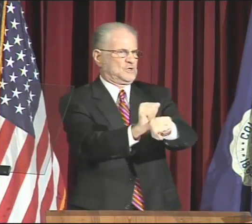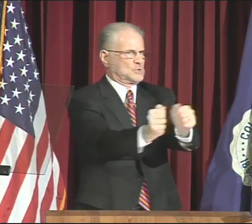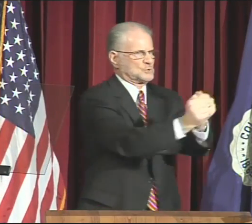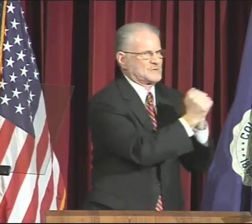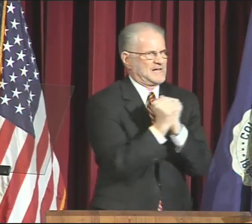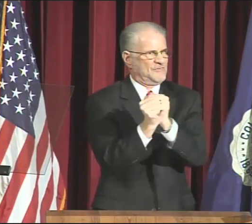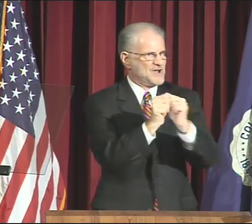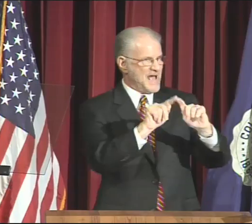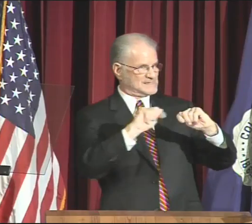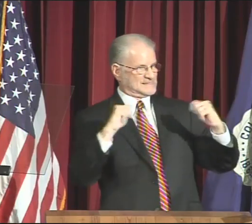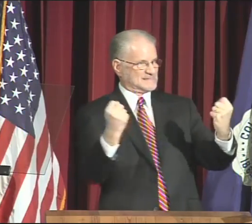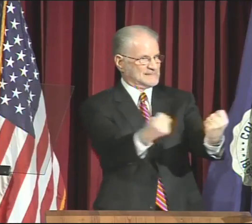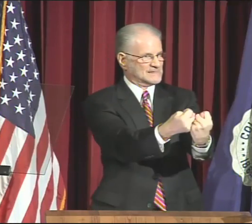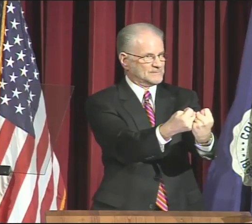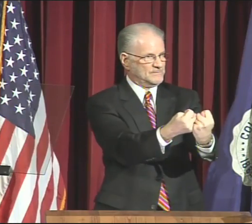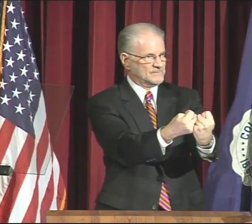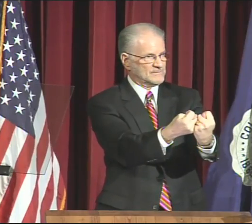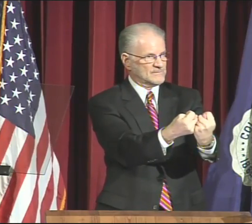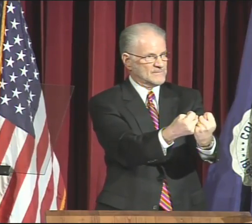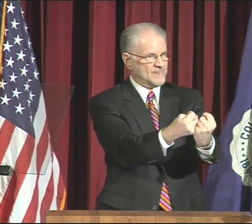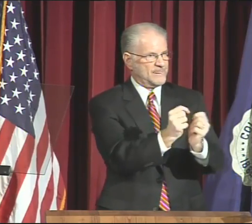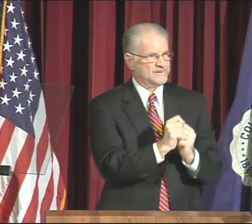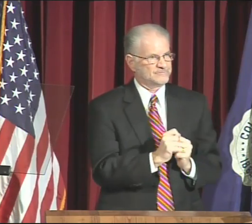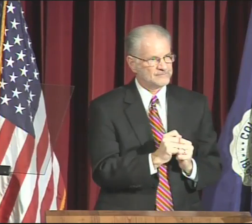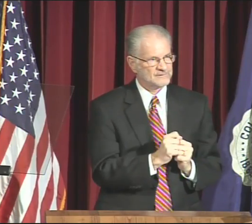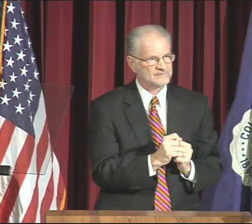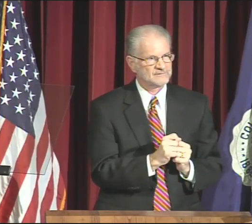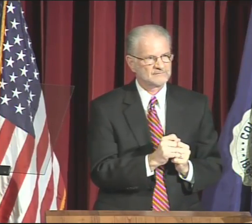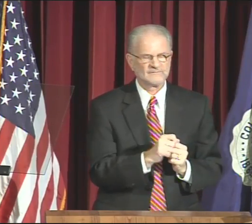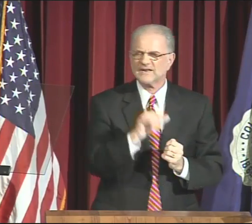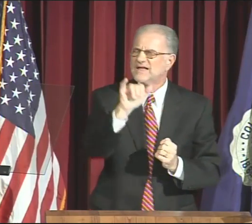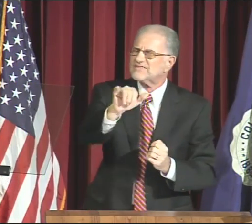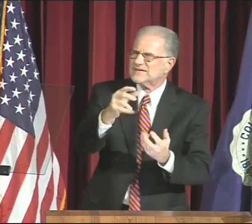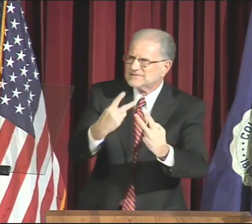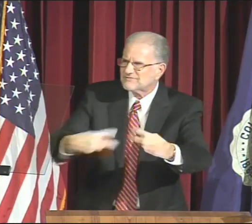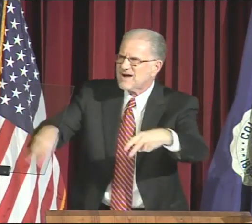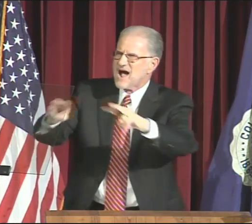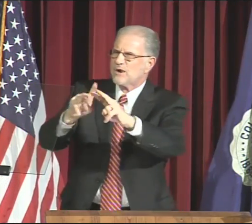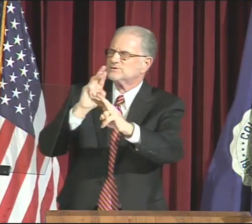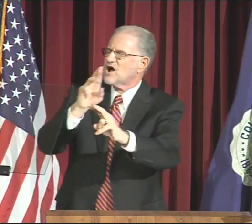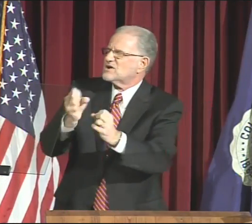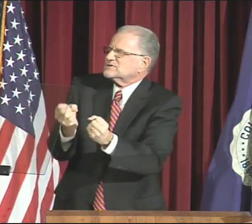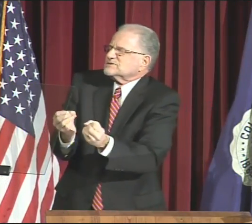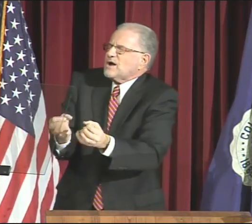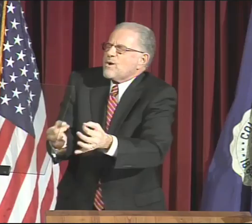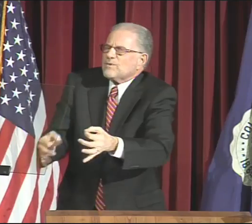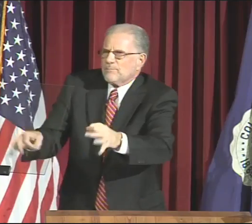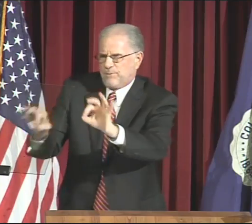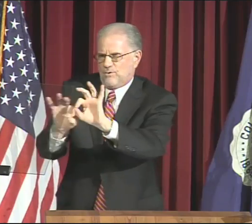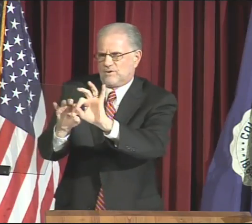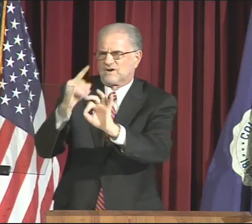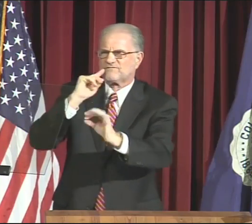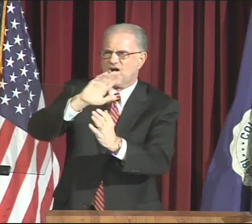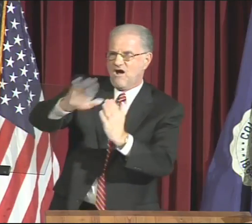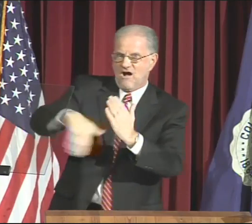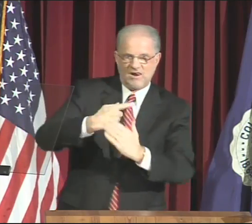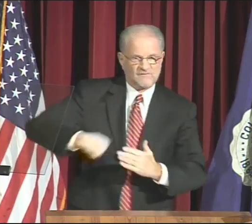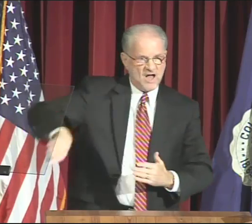And critically that we work together as a team. These values are so important